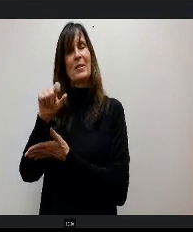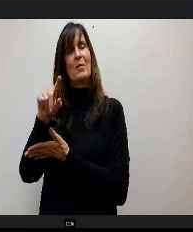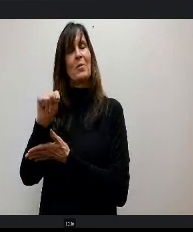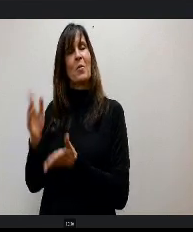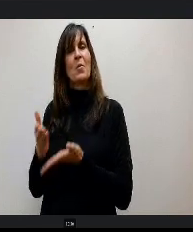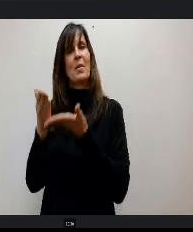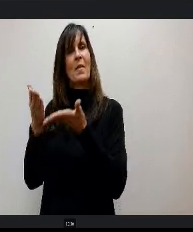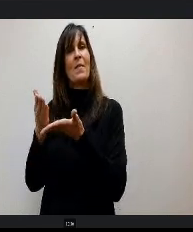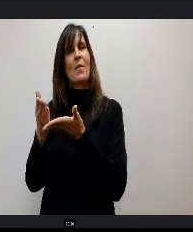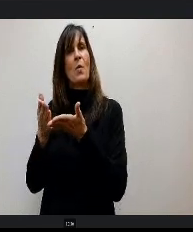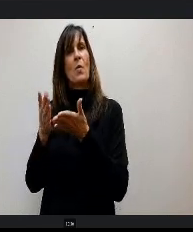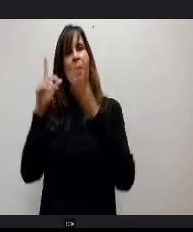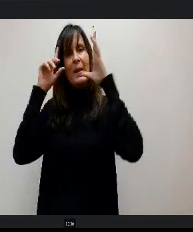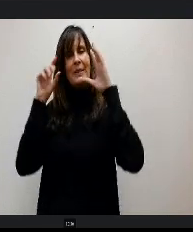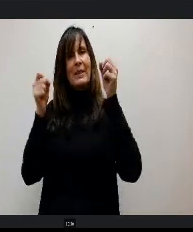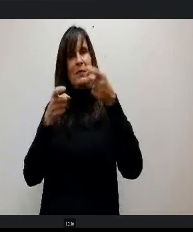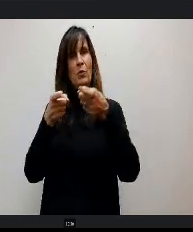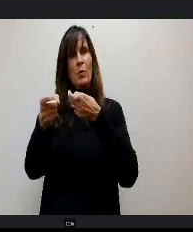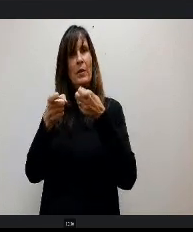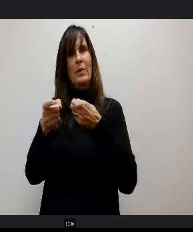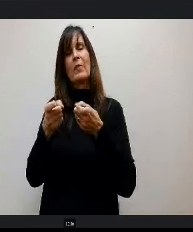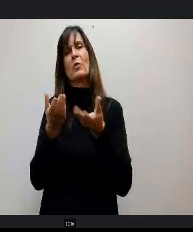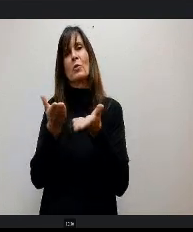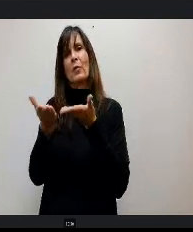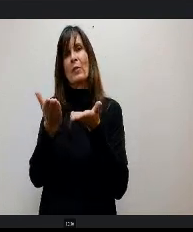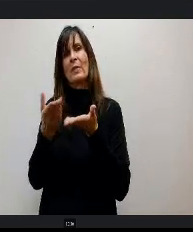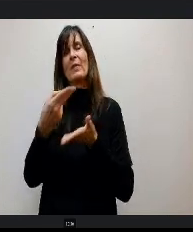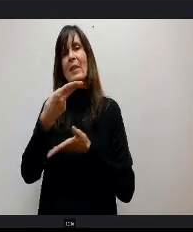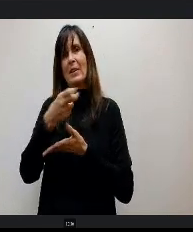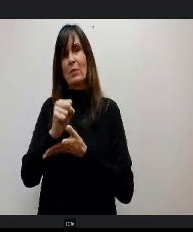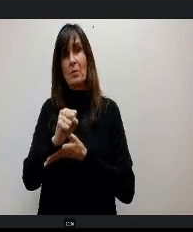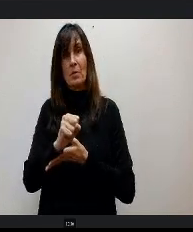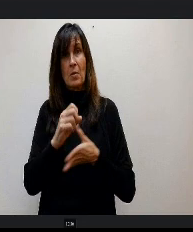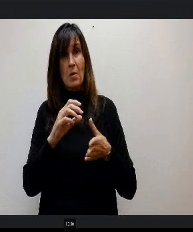Executive Director for Learning Services High School. Krystal, anything you'd like to say? Thank you.